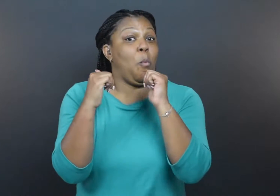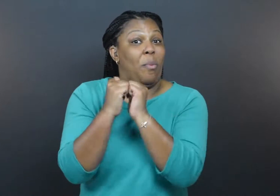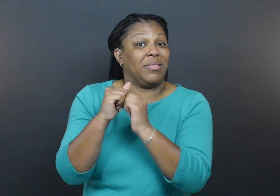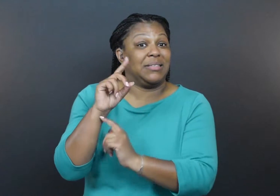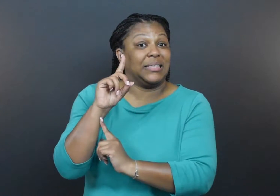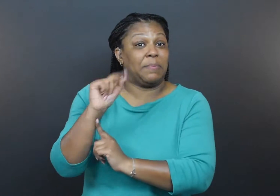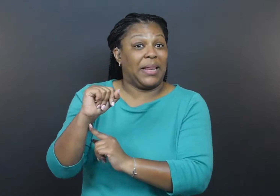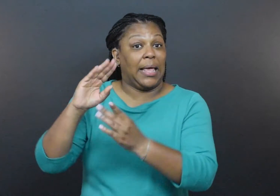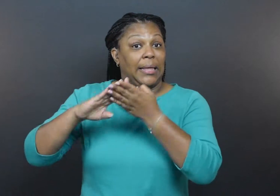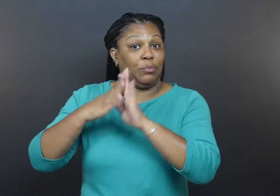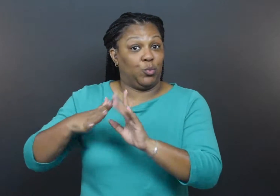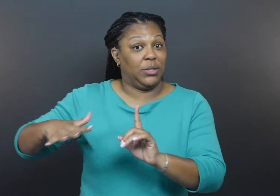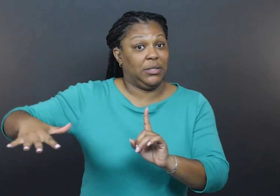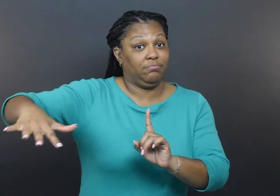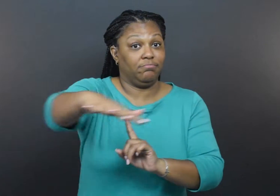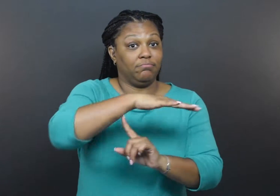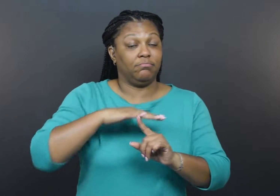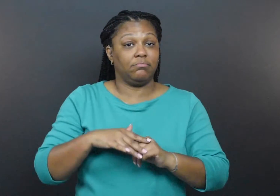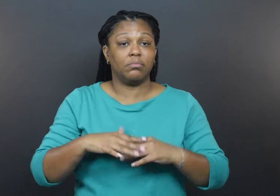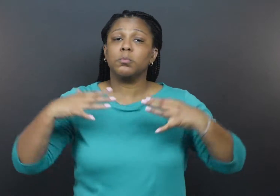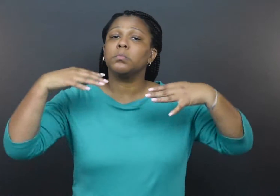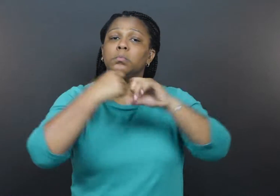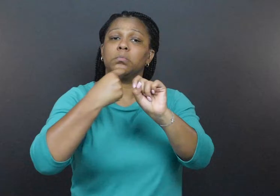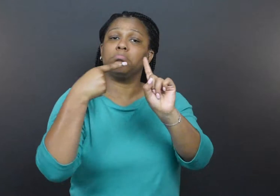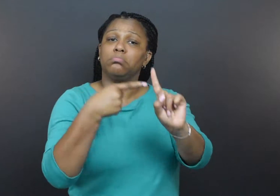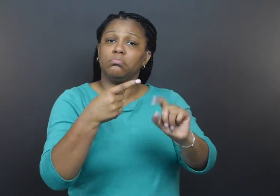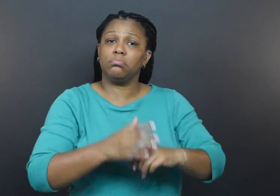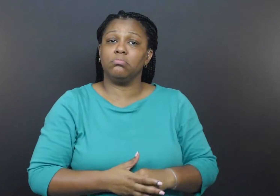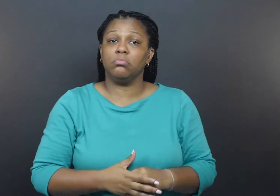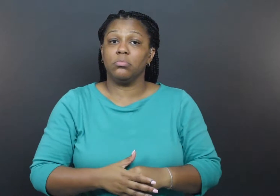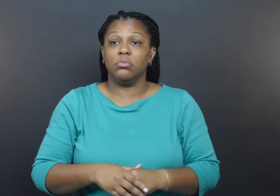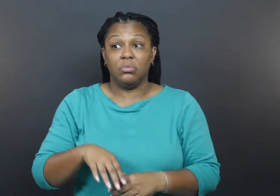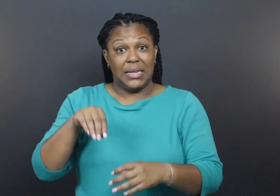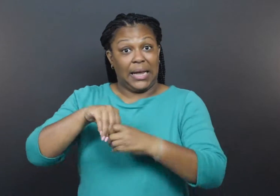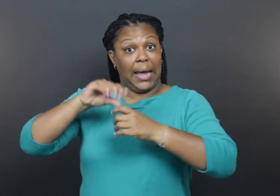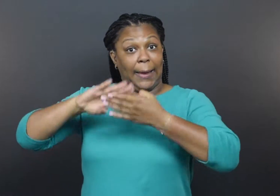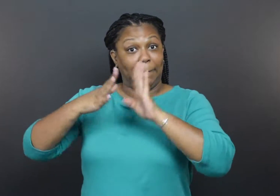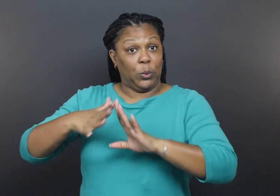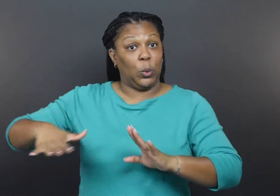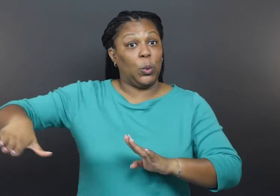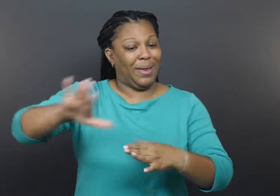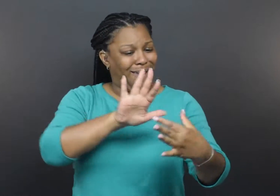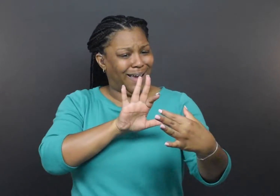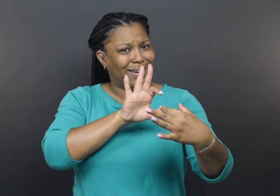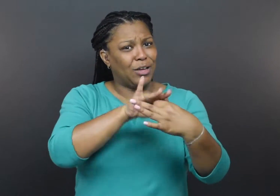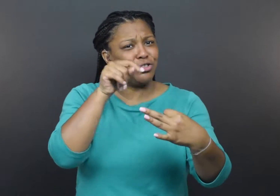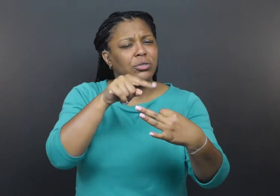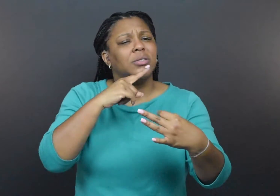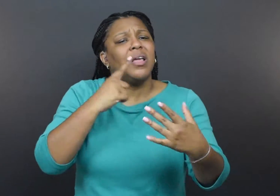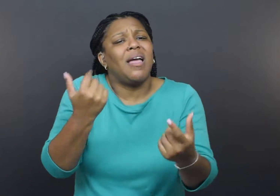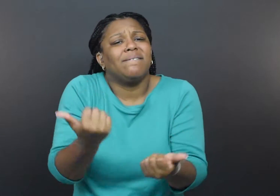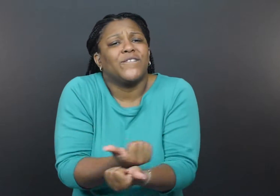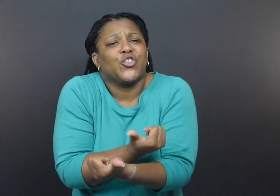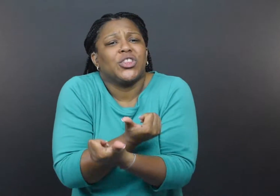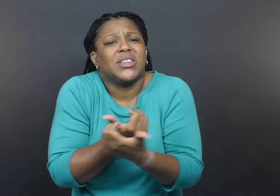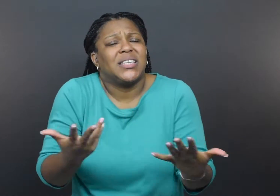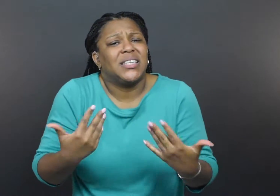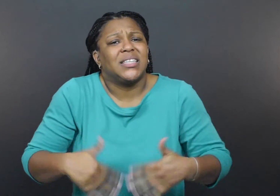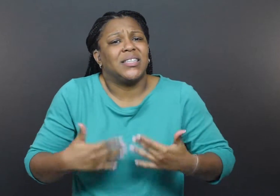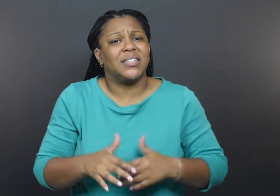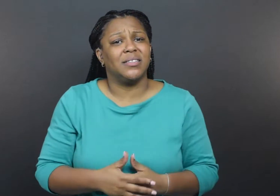Masking up with the disability community Summary: In a community, connections are